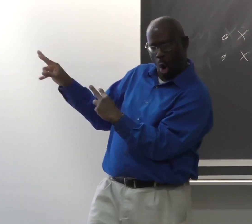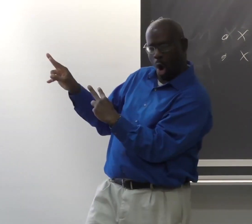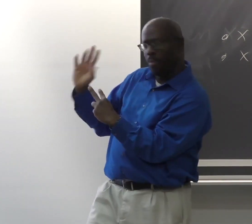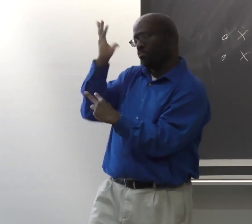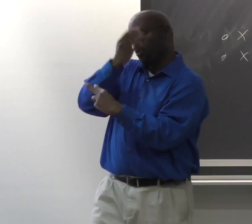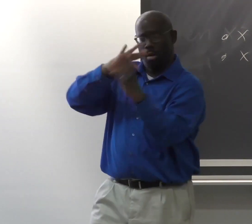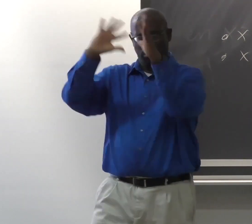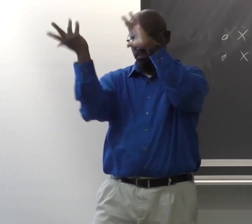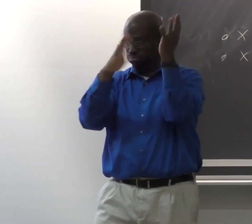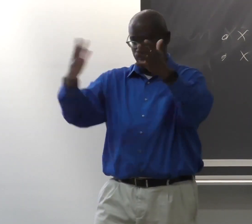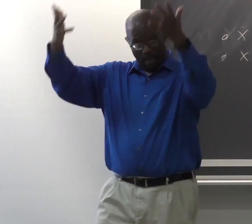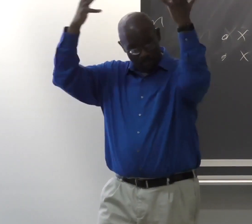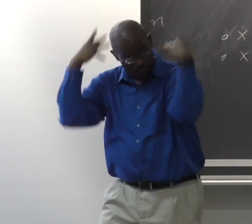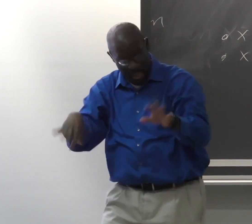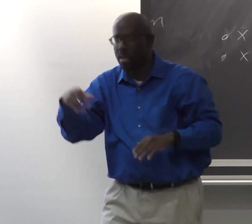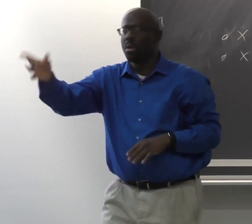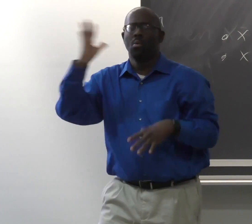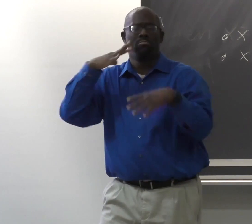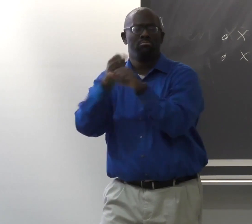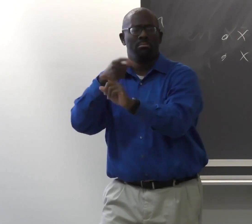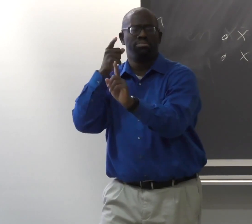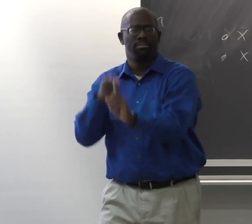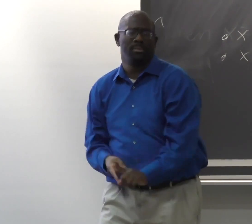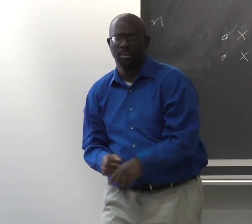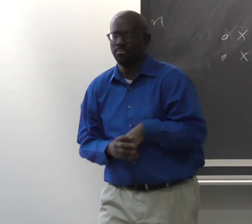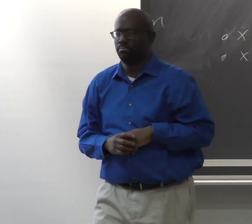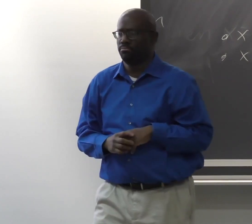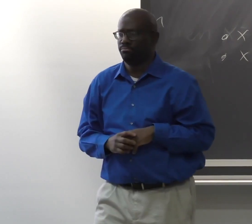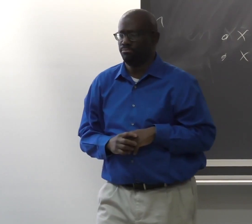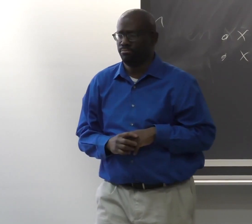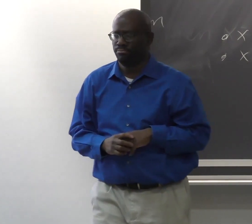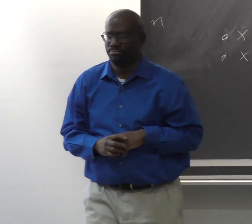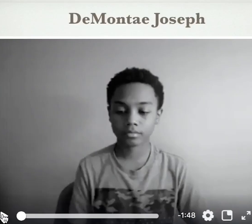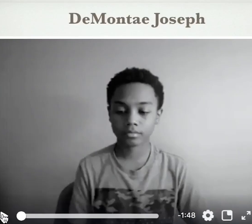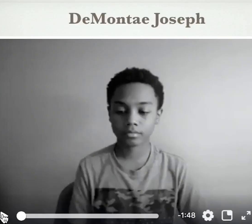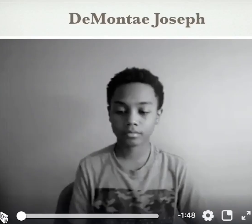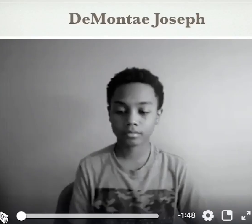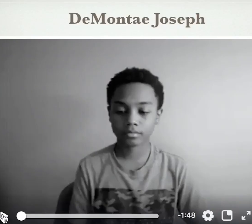But please take a look at the beautiful representation. And then there'll be some summary afterwards.